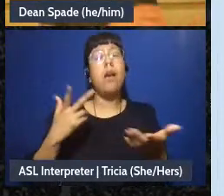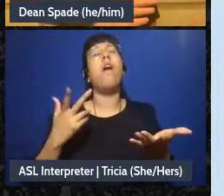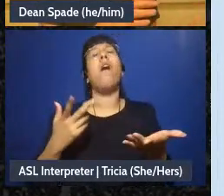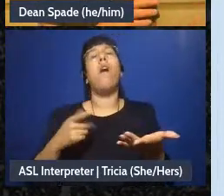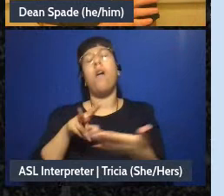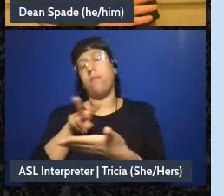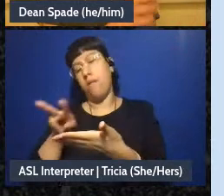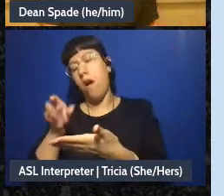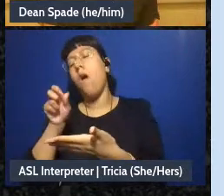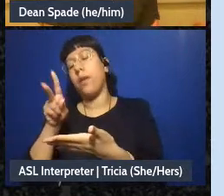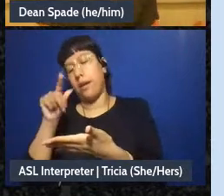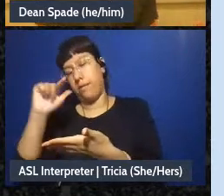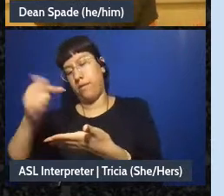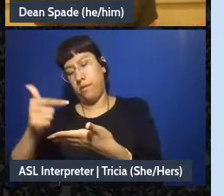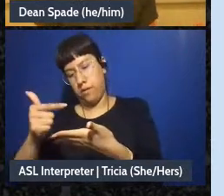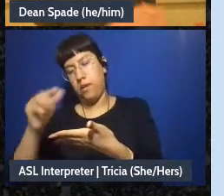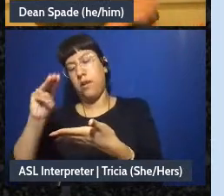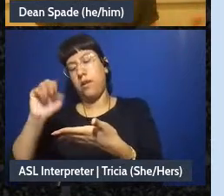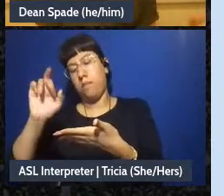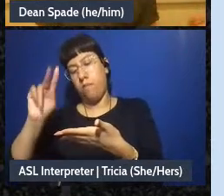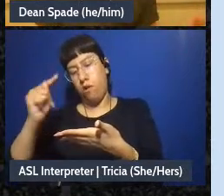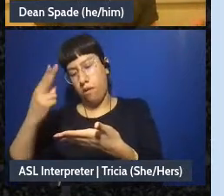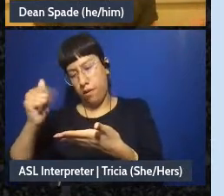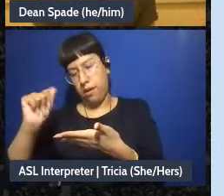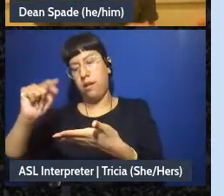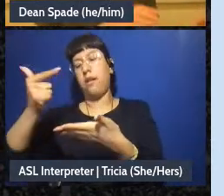we're going to hear from Marth,a and then we're going to hear from Al, and you know then we're